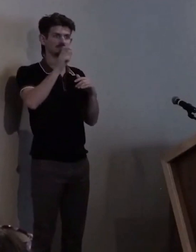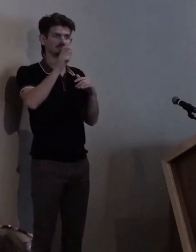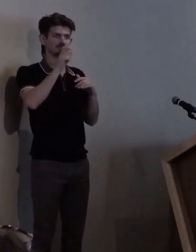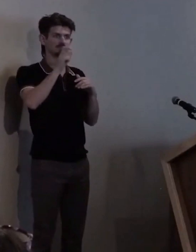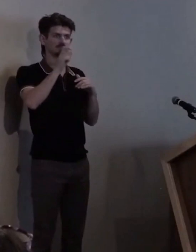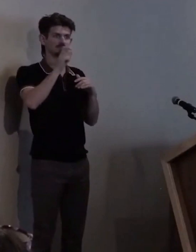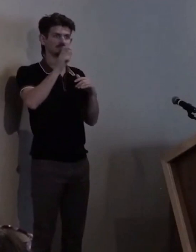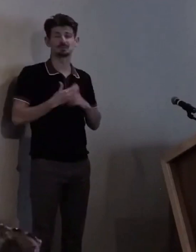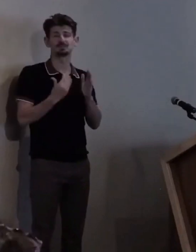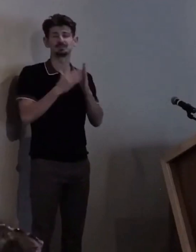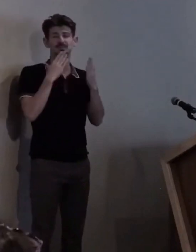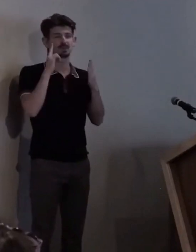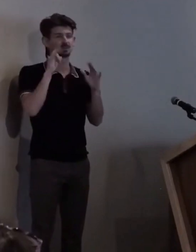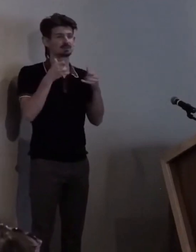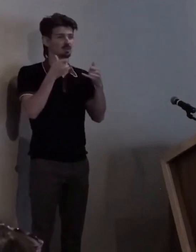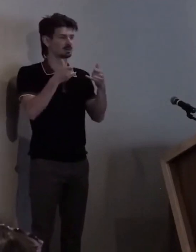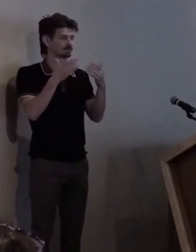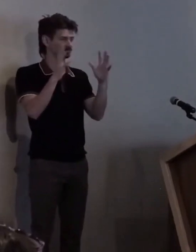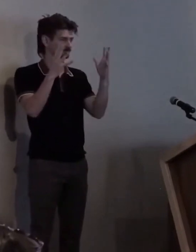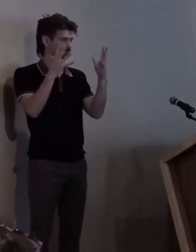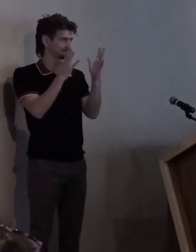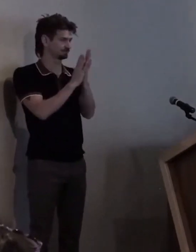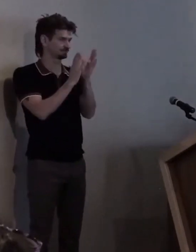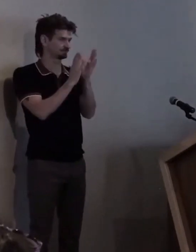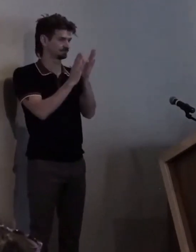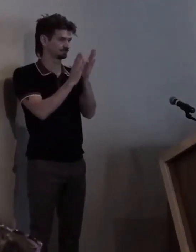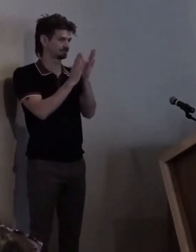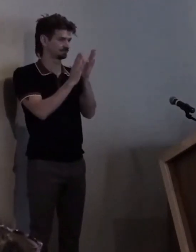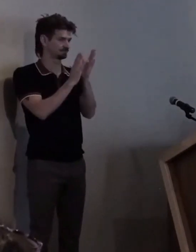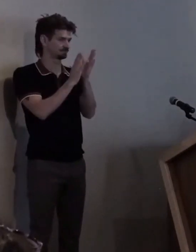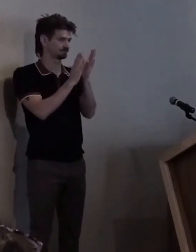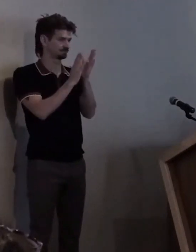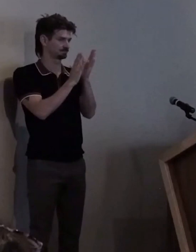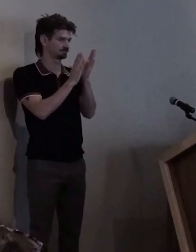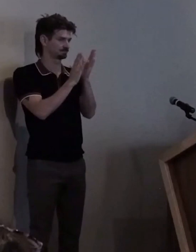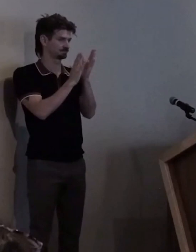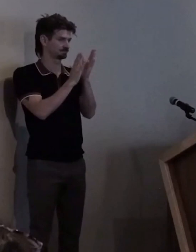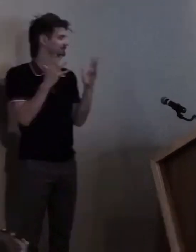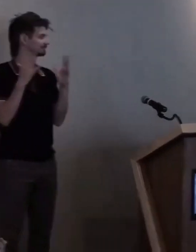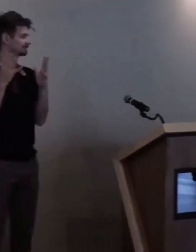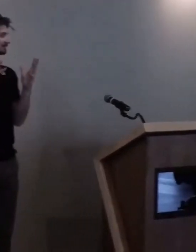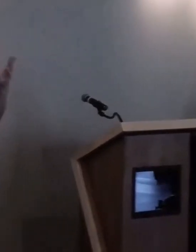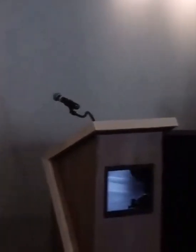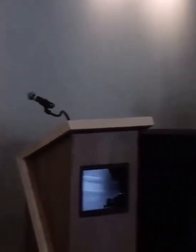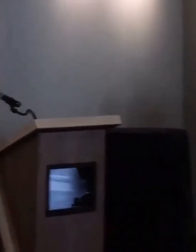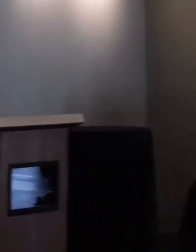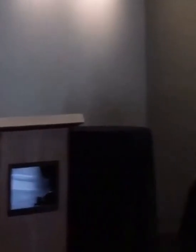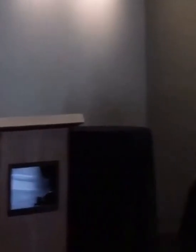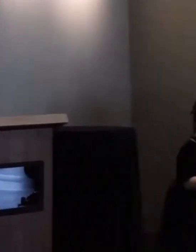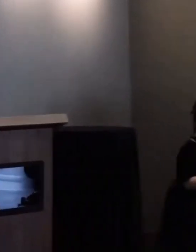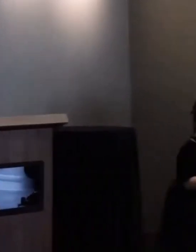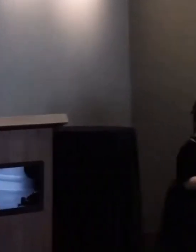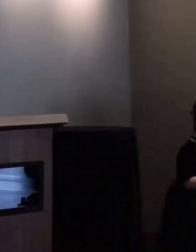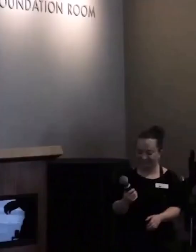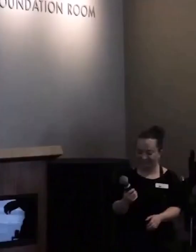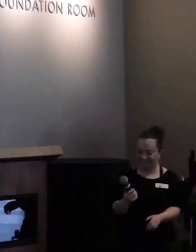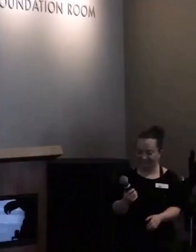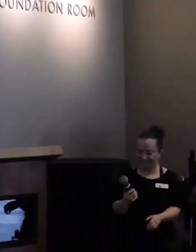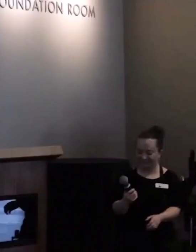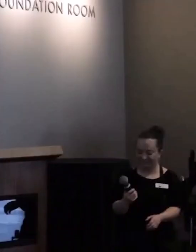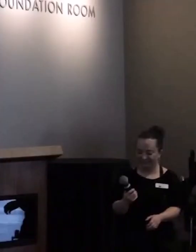[public clapping]